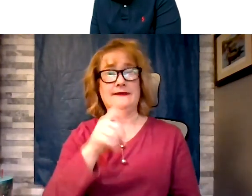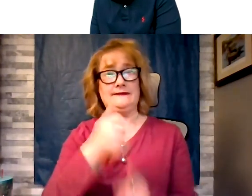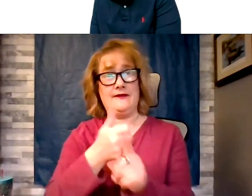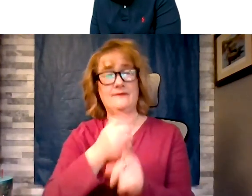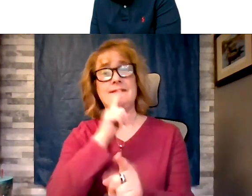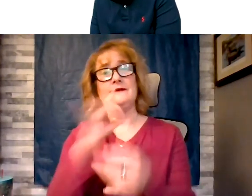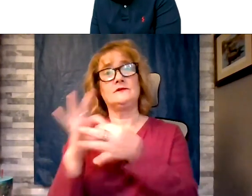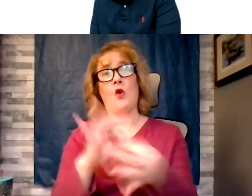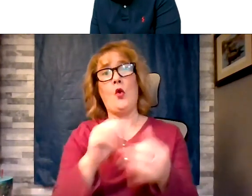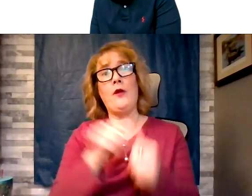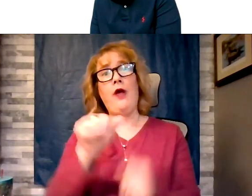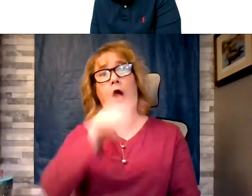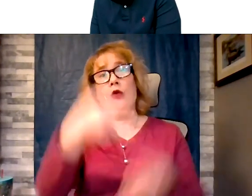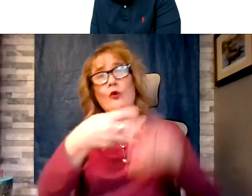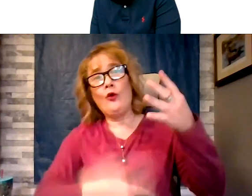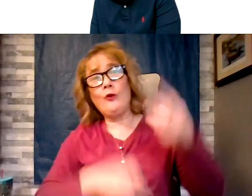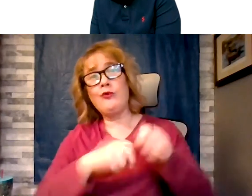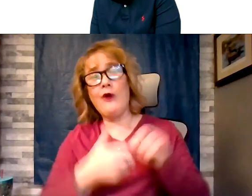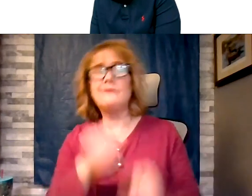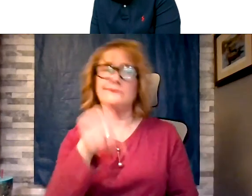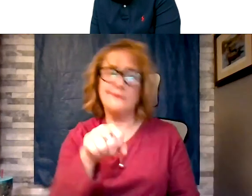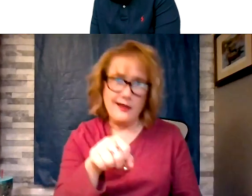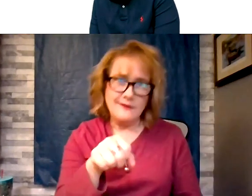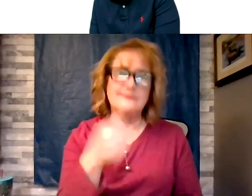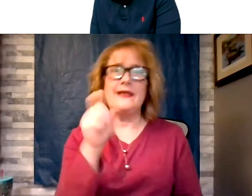need to then be monitored by